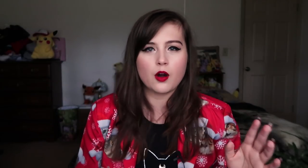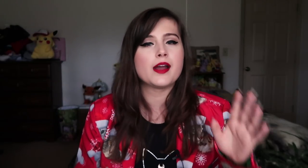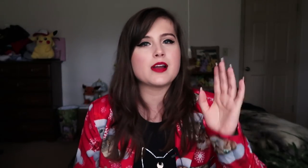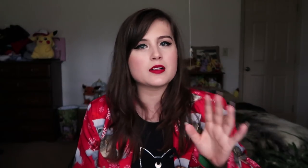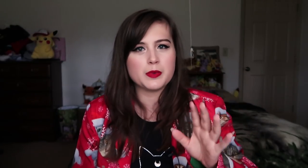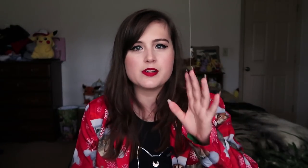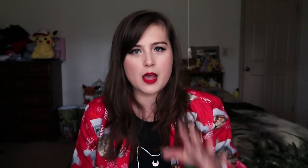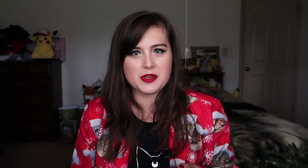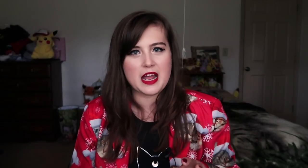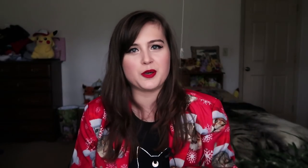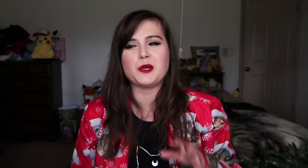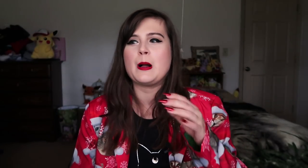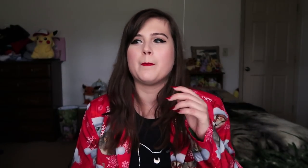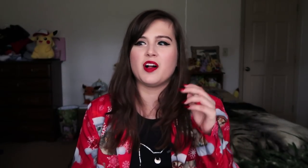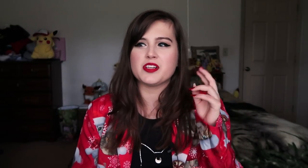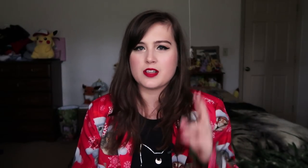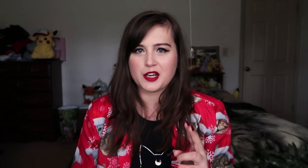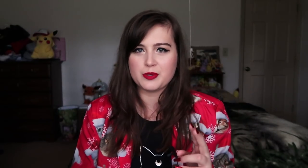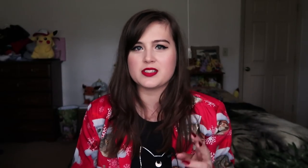OK, not to be a Debbie downer, but the second reason